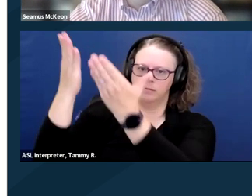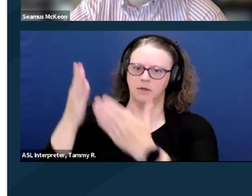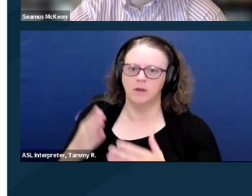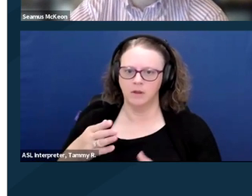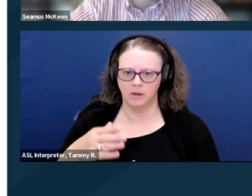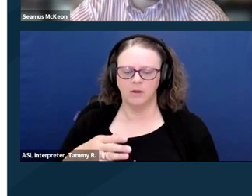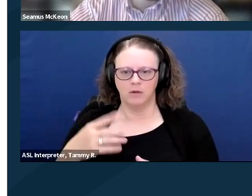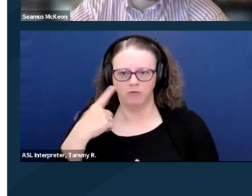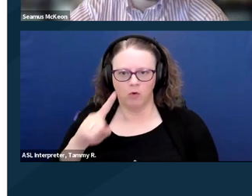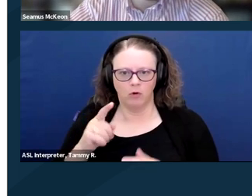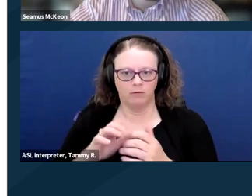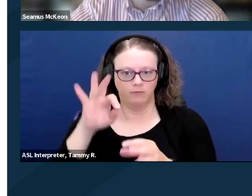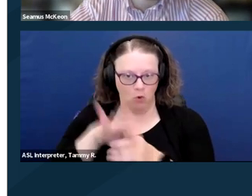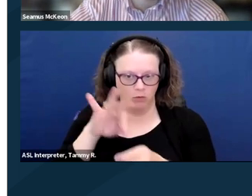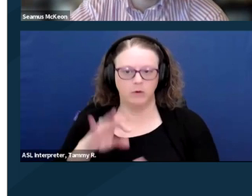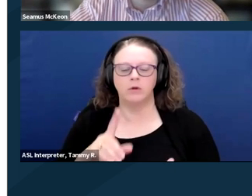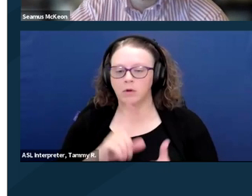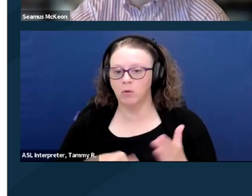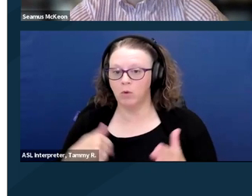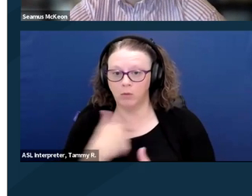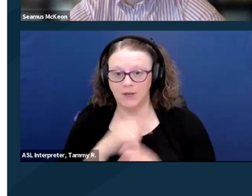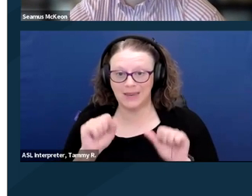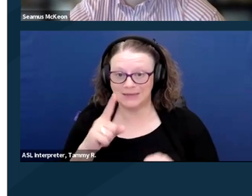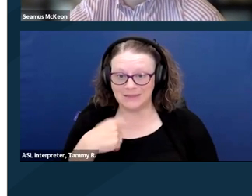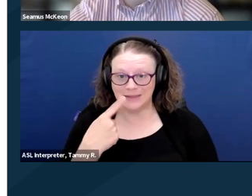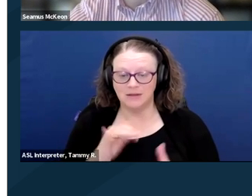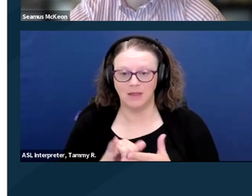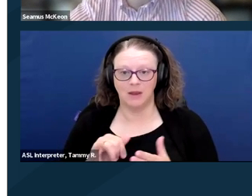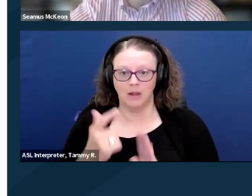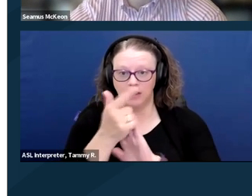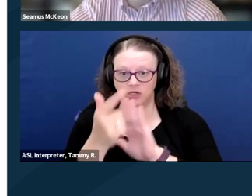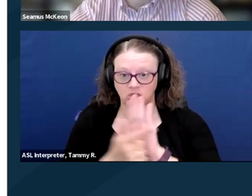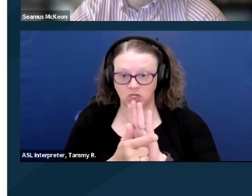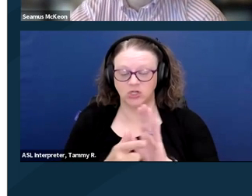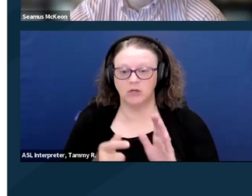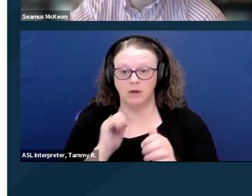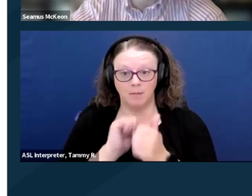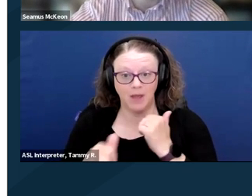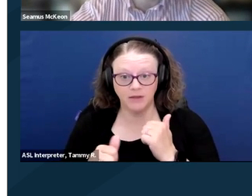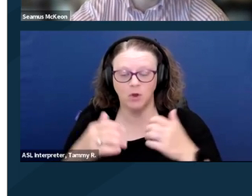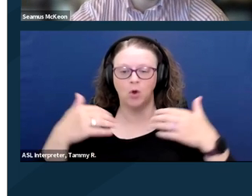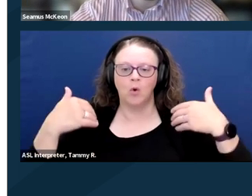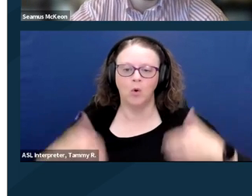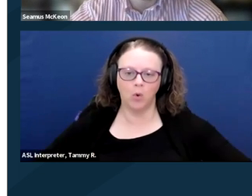What I can say is that legislation is a long and often truly arduous process.